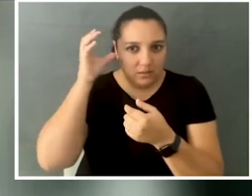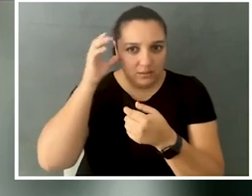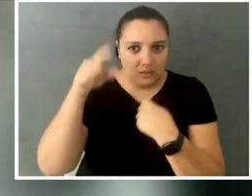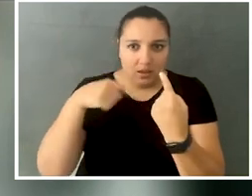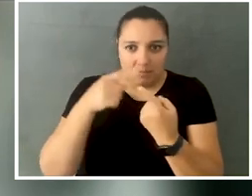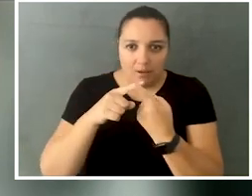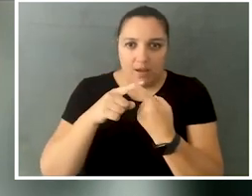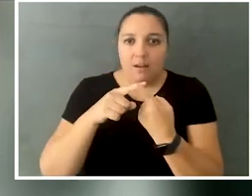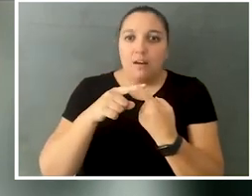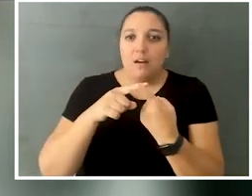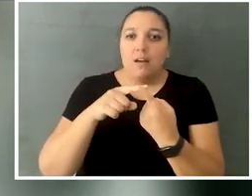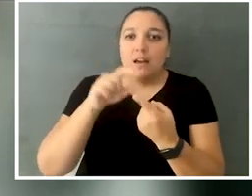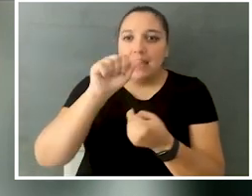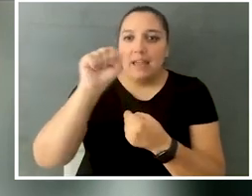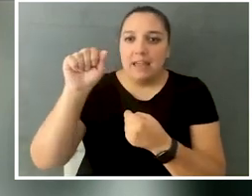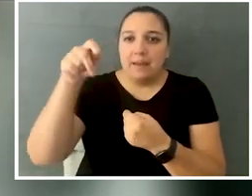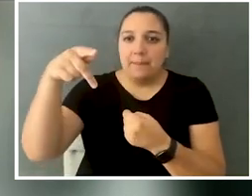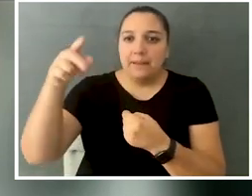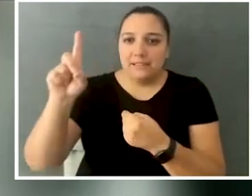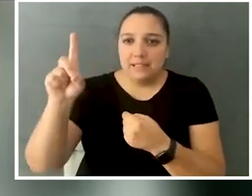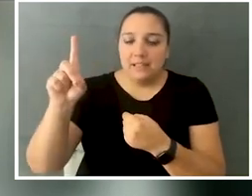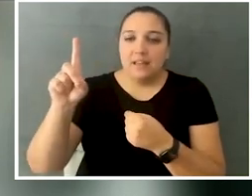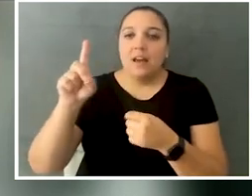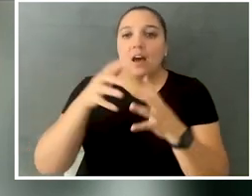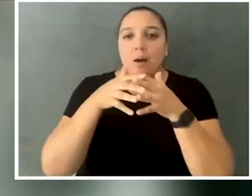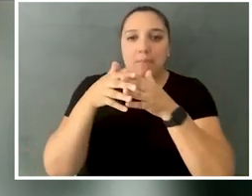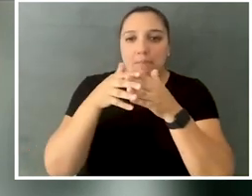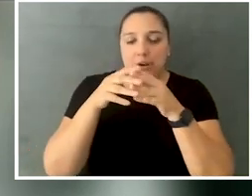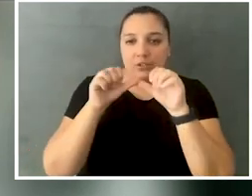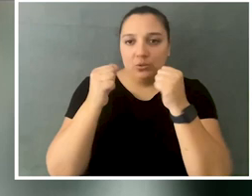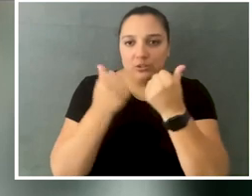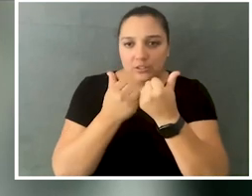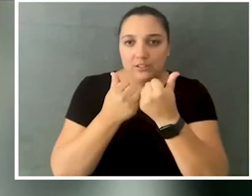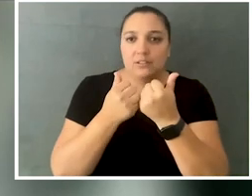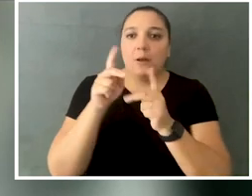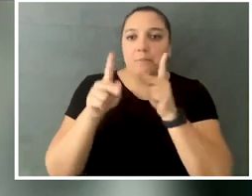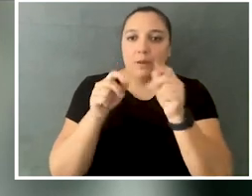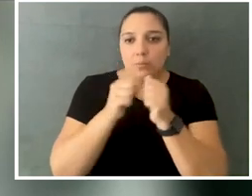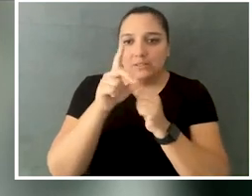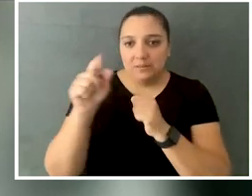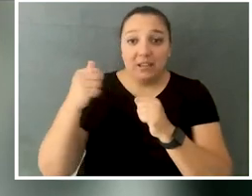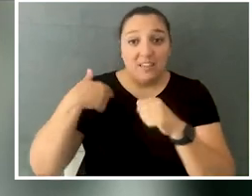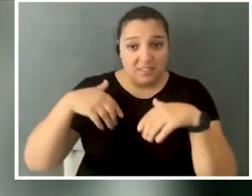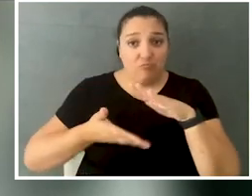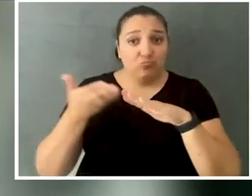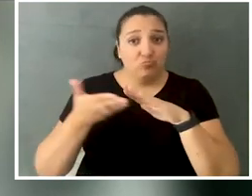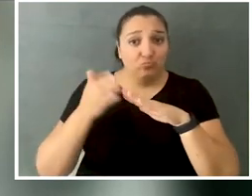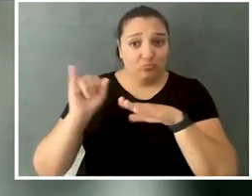with the AAPD internship program, but, AAPD, the American Association for People with Disabilities, runs an internship program every summer,